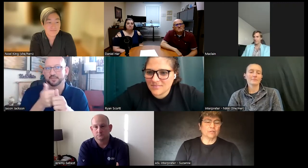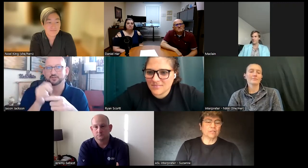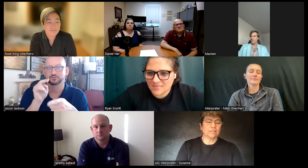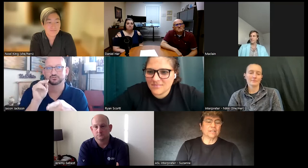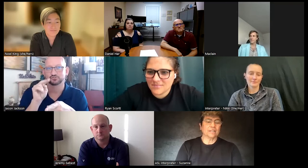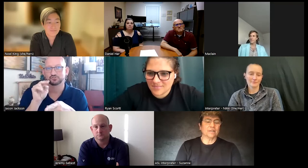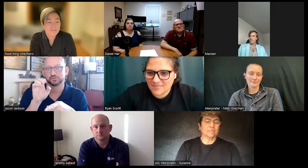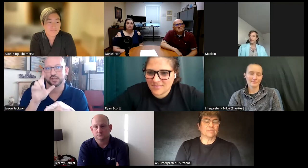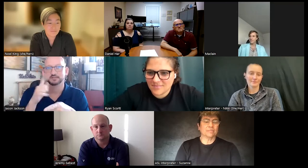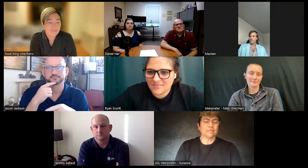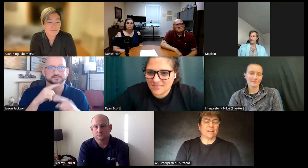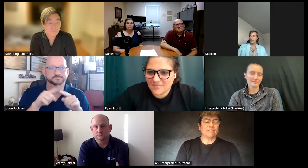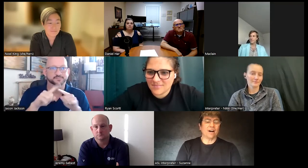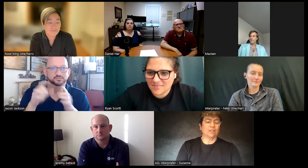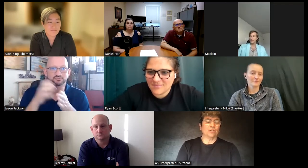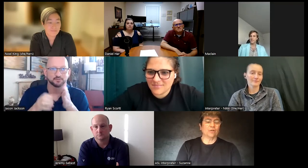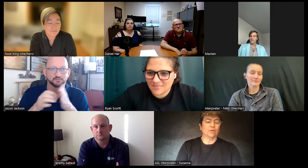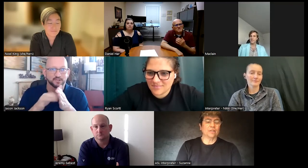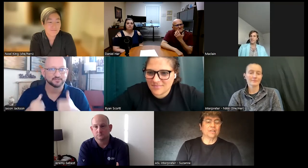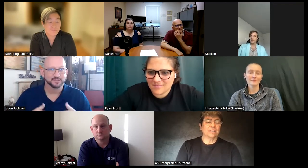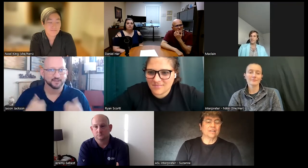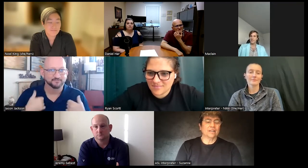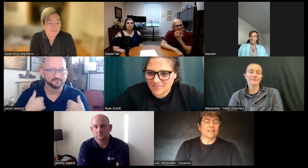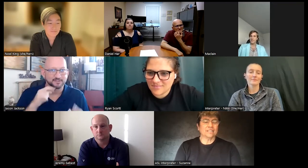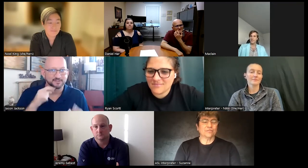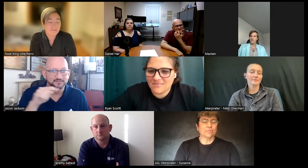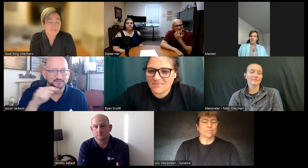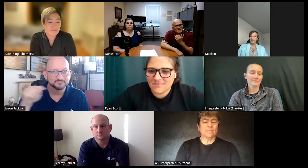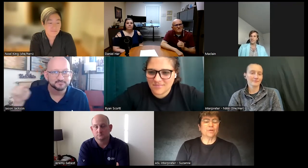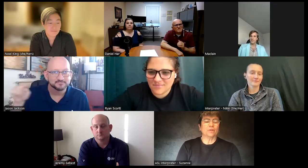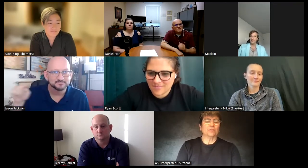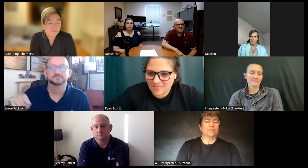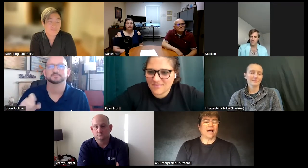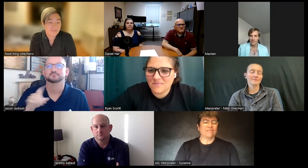model um I follow uh different people I have